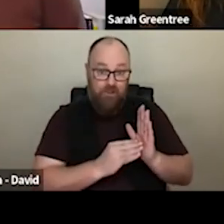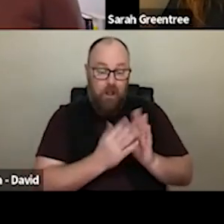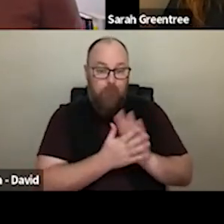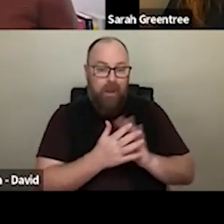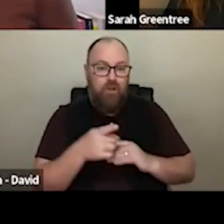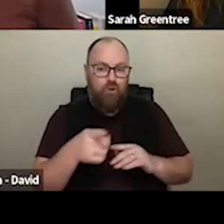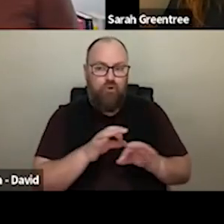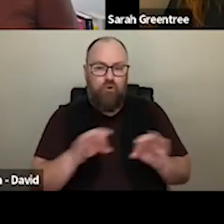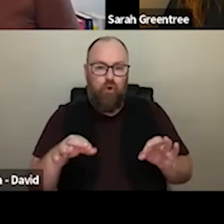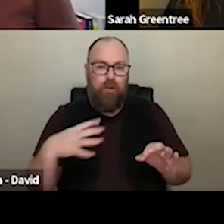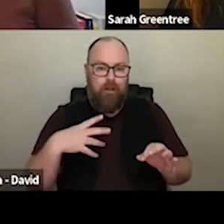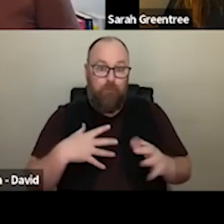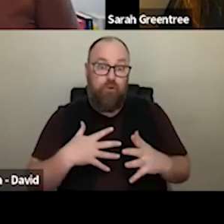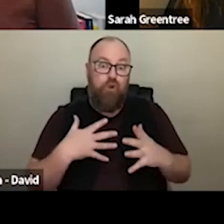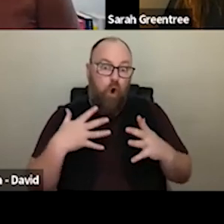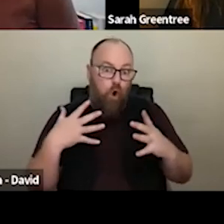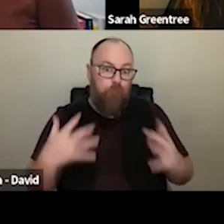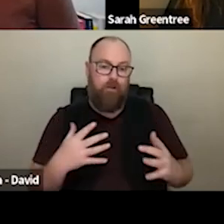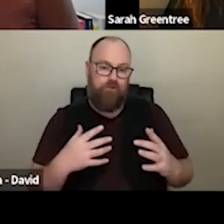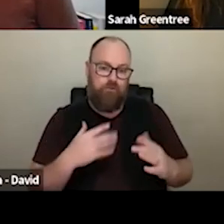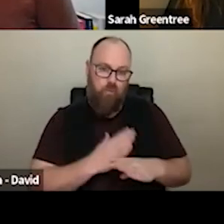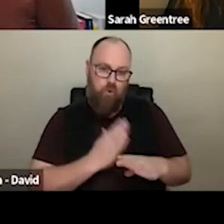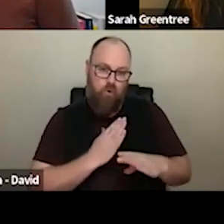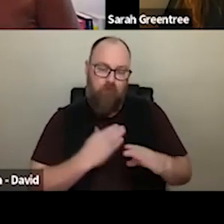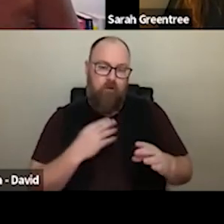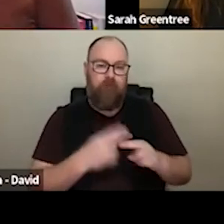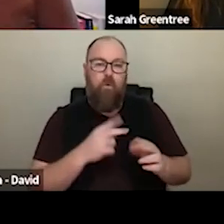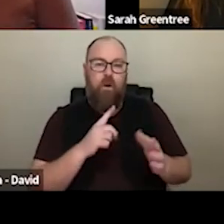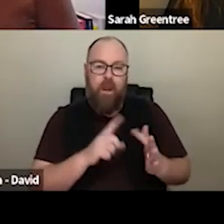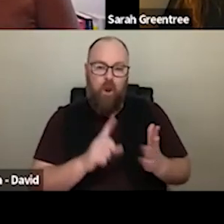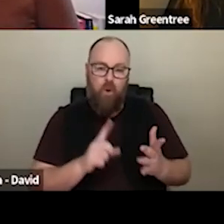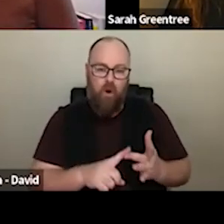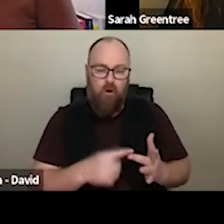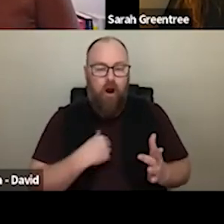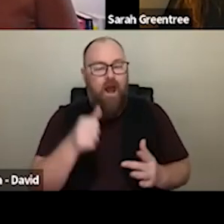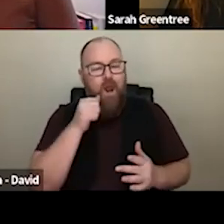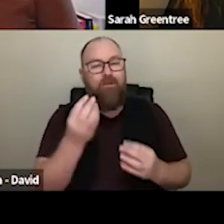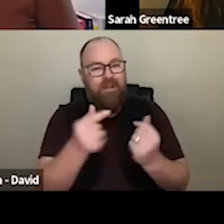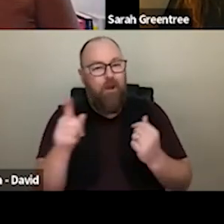as much work into the although I do you don't need to put quite as much work into know that a lot of people put a lot of effort into them. the EOI is, however I do know that there is a lot